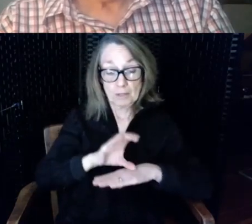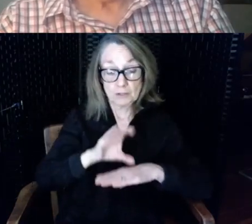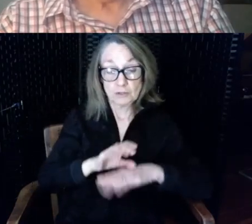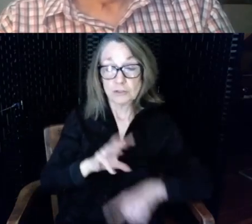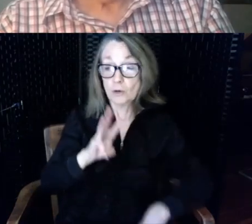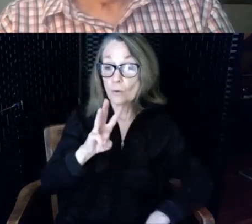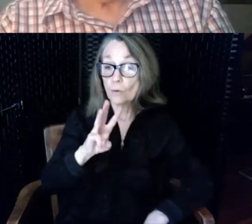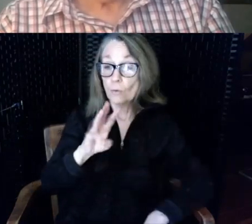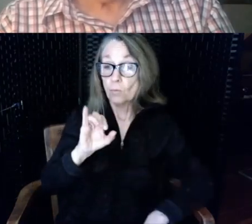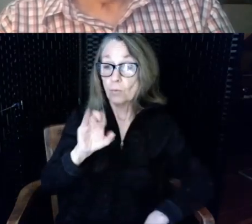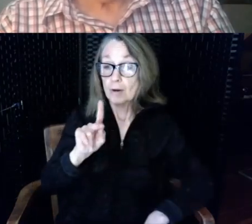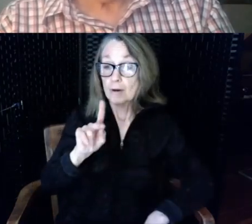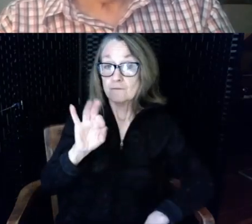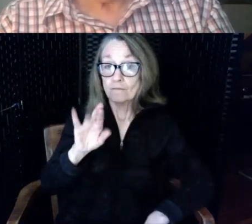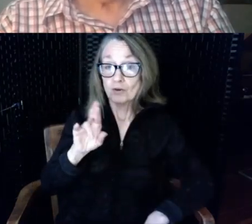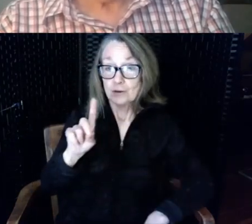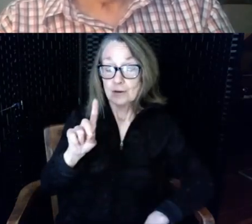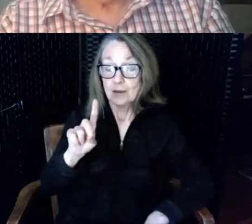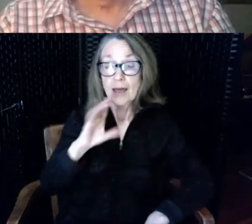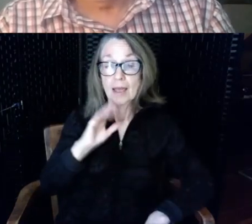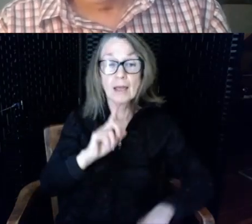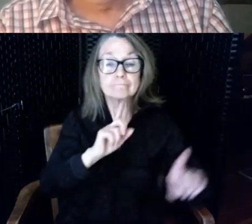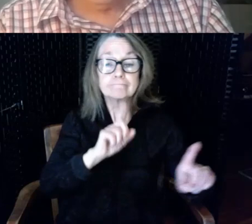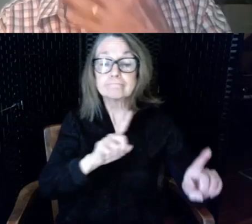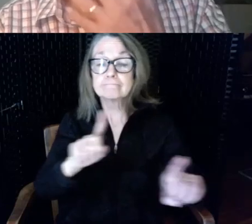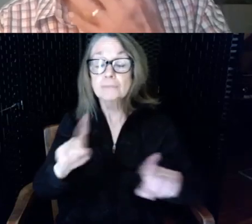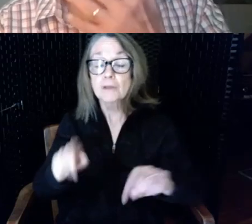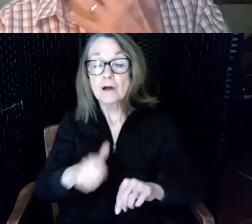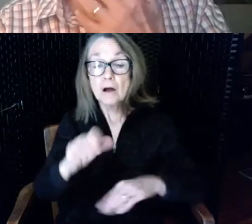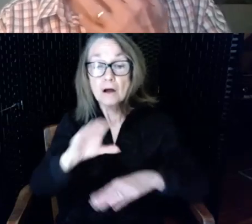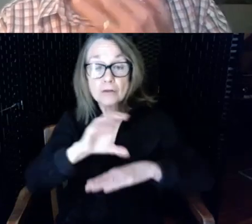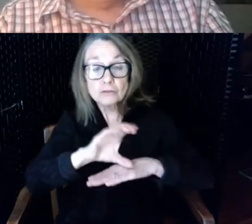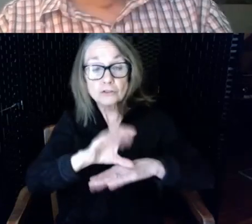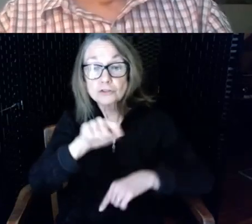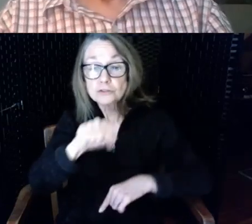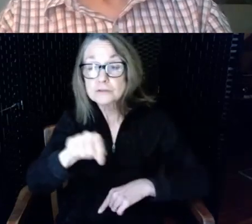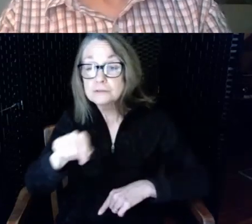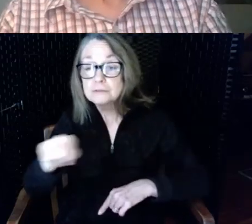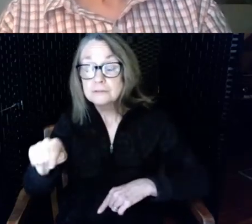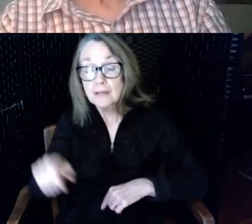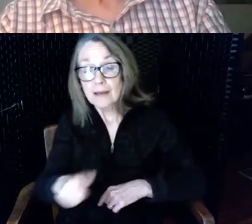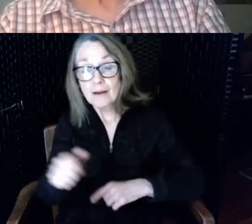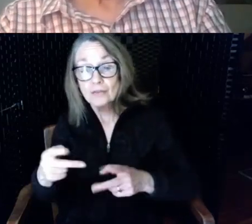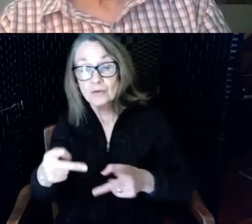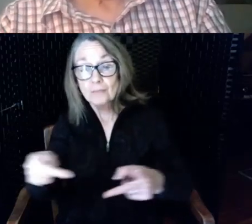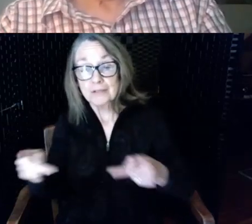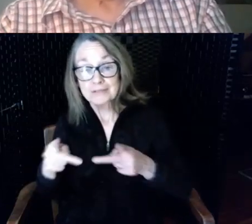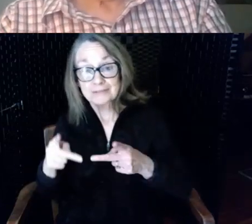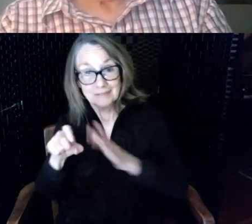to several other churches and other places in the state and about three